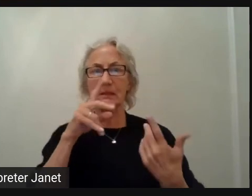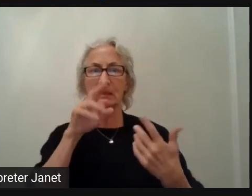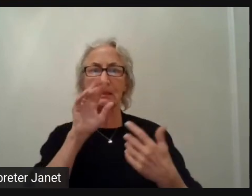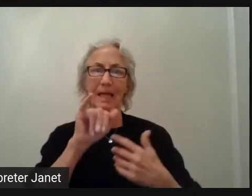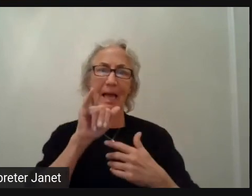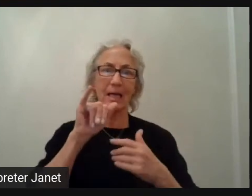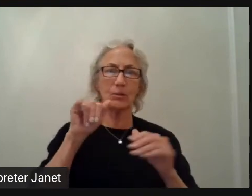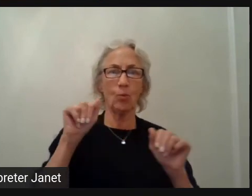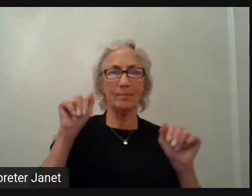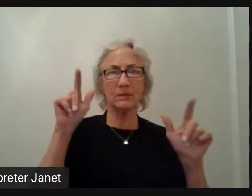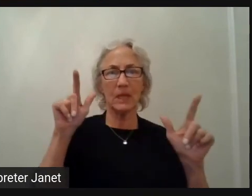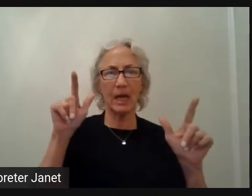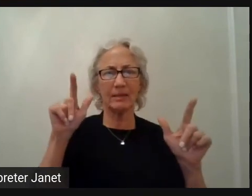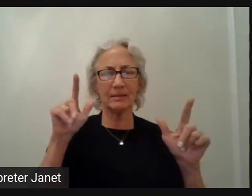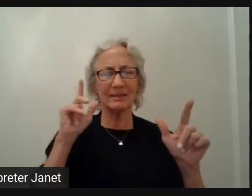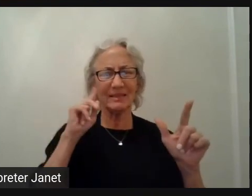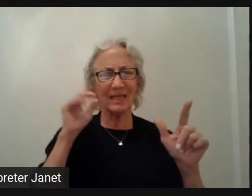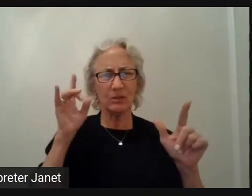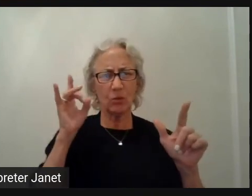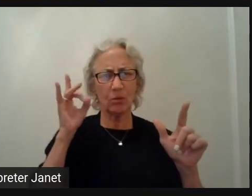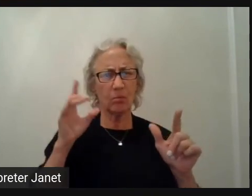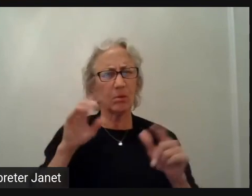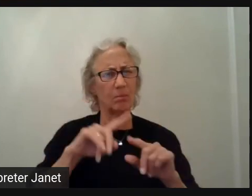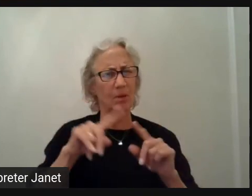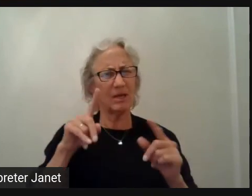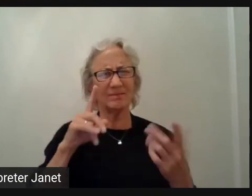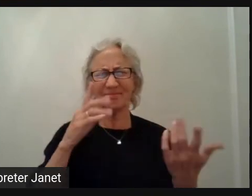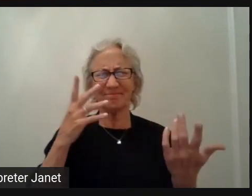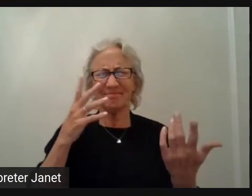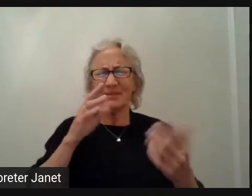It even sounds horrible, because we are not taking care of accessibility.